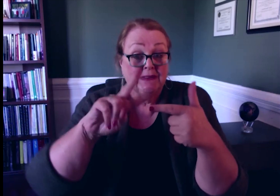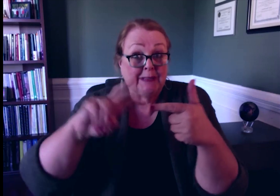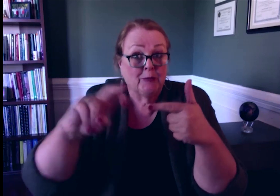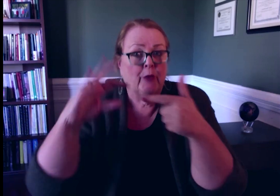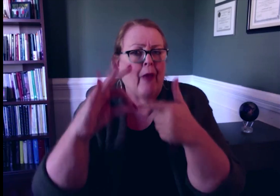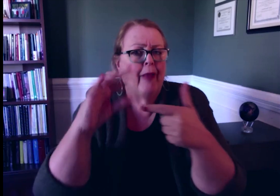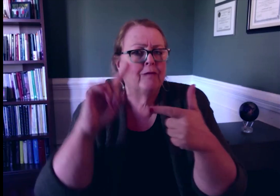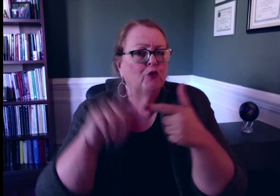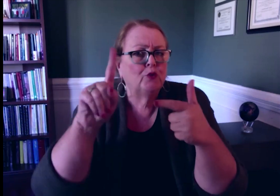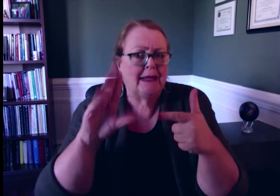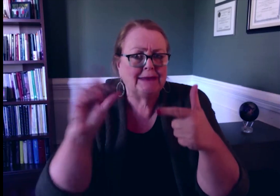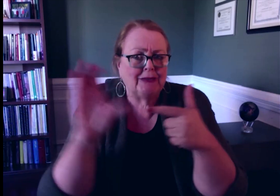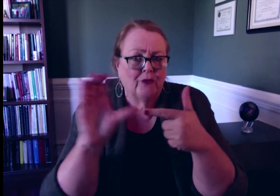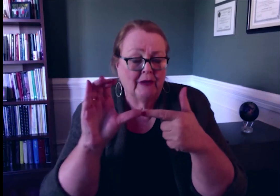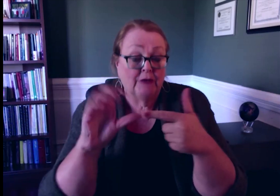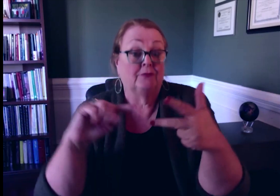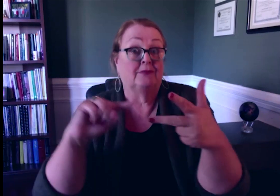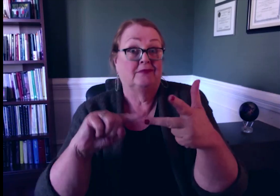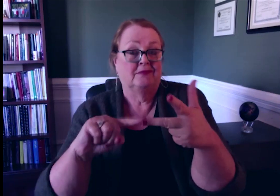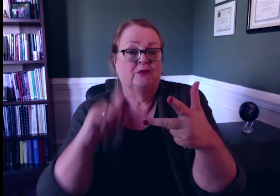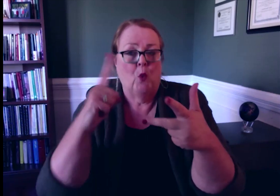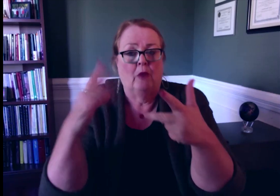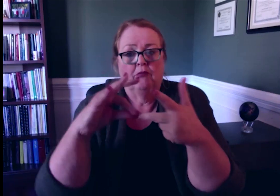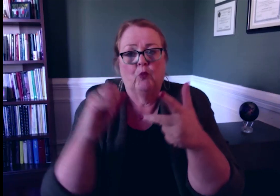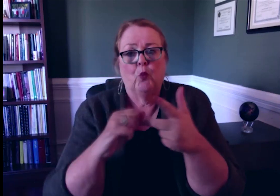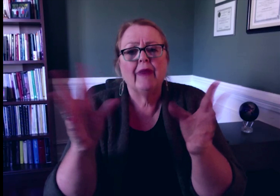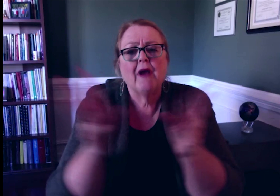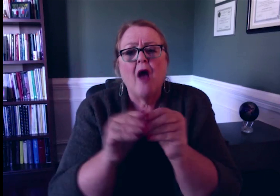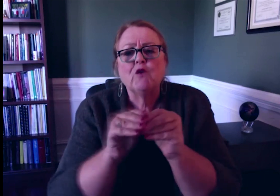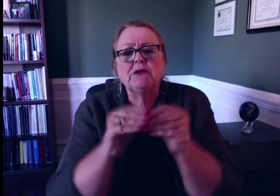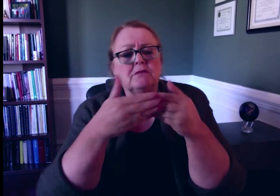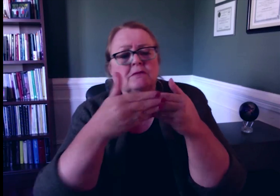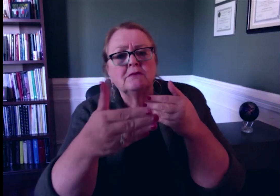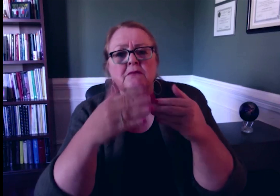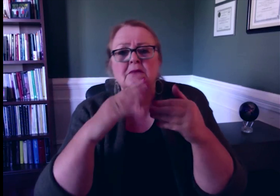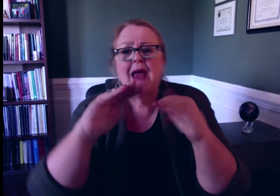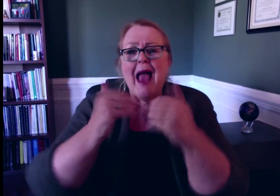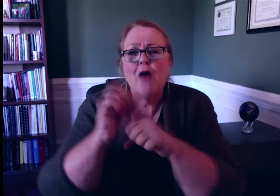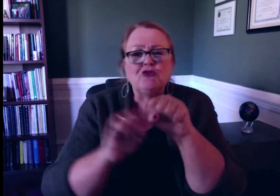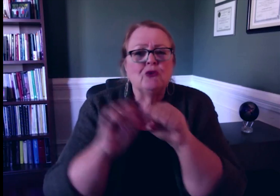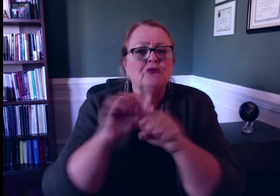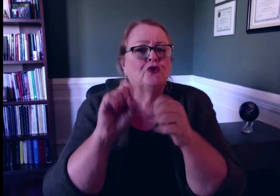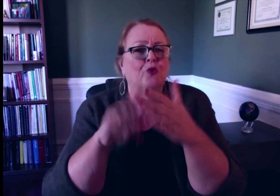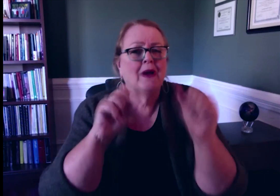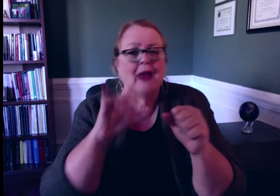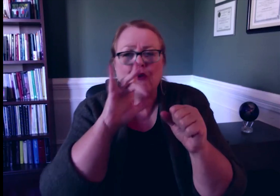The second is the Testing and Certification Risk Assessment, due November 1st. The third report will discuss the future of conferences, how they should be structured,